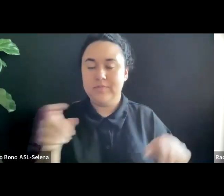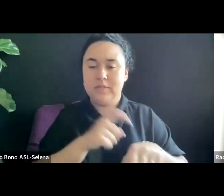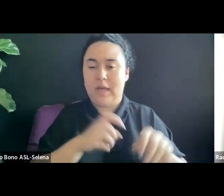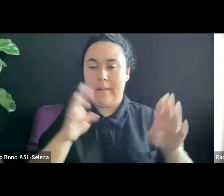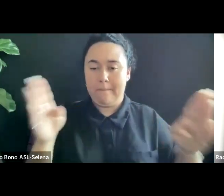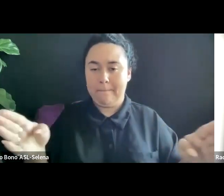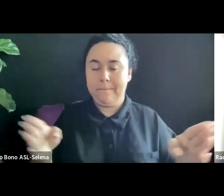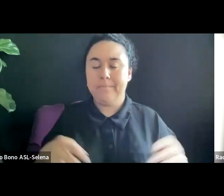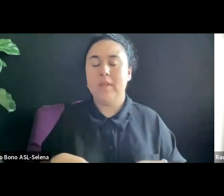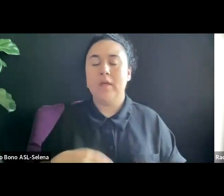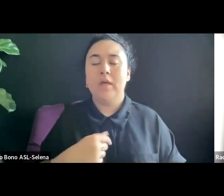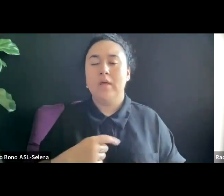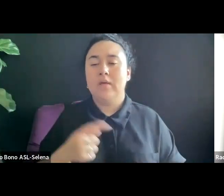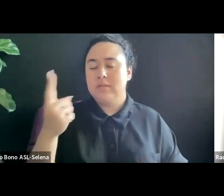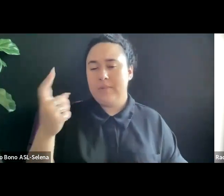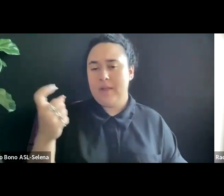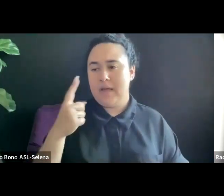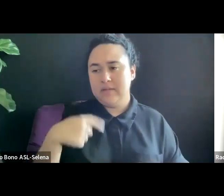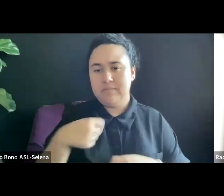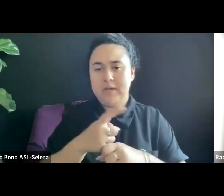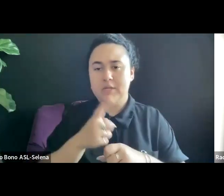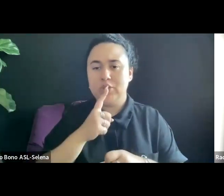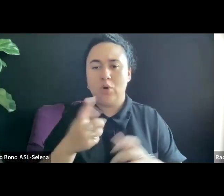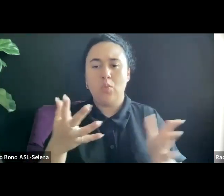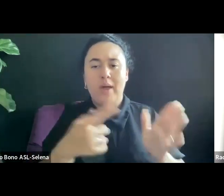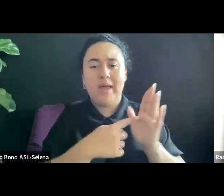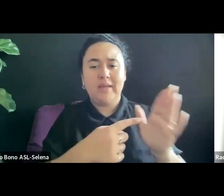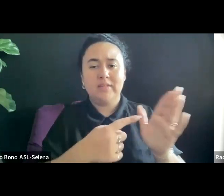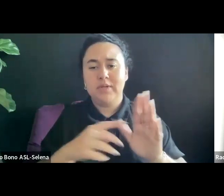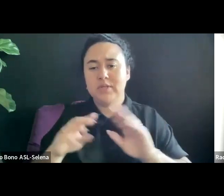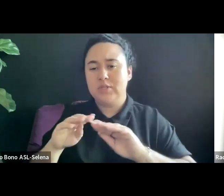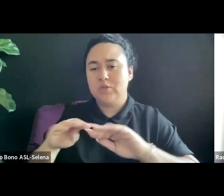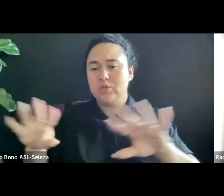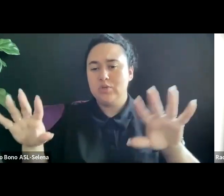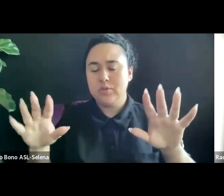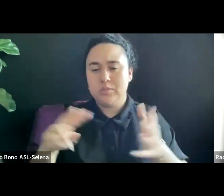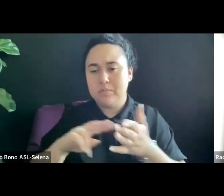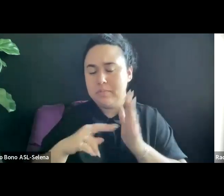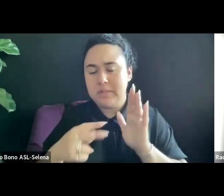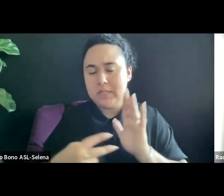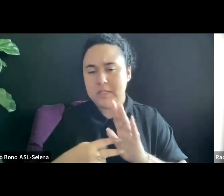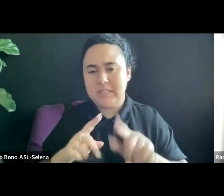EXHIBITION USUALLY MEANS THE SPACE THAT A FILM EVENT TAKES PLACE IN FOR THE PUBLIC TO ENJOY.